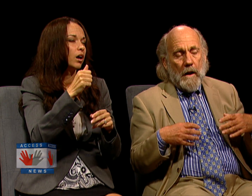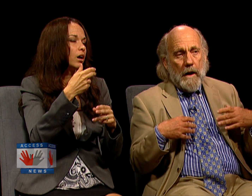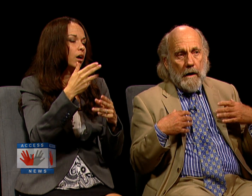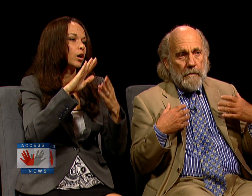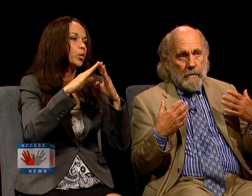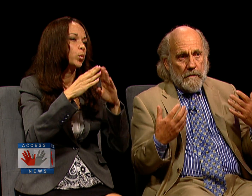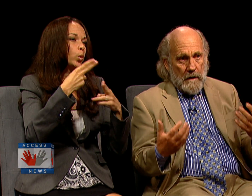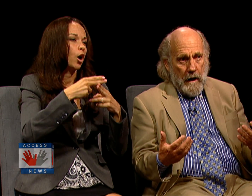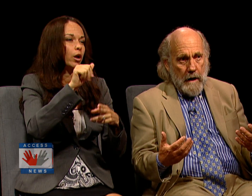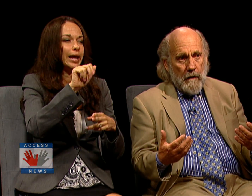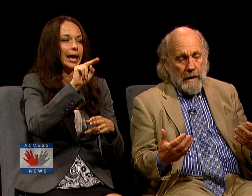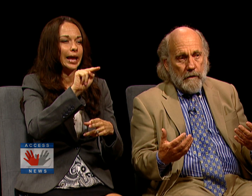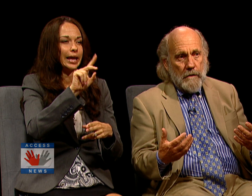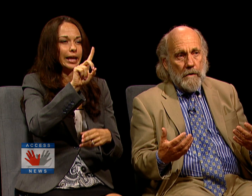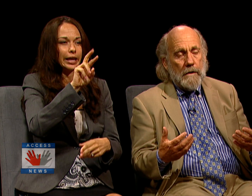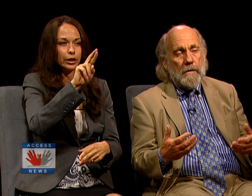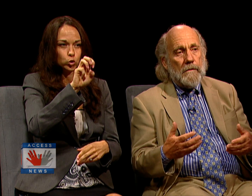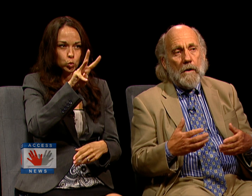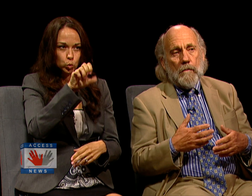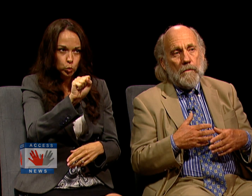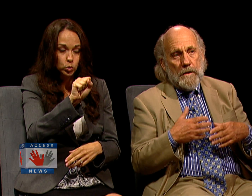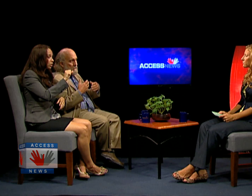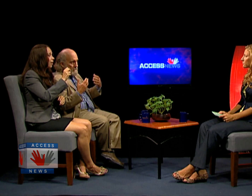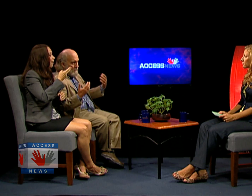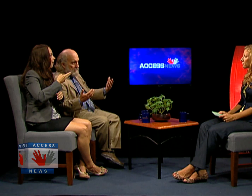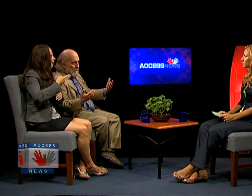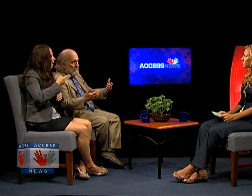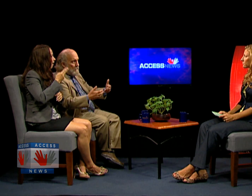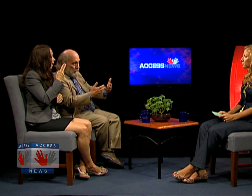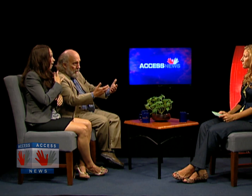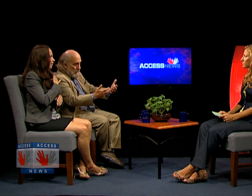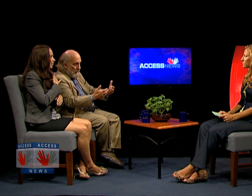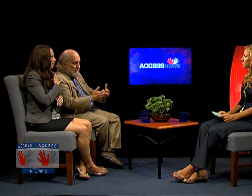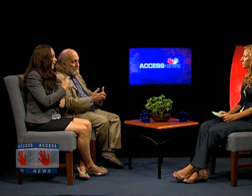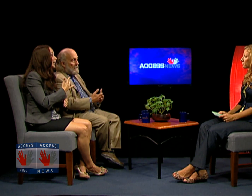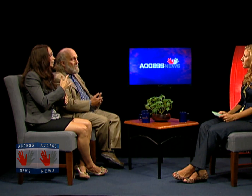AND THERE'S A HIGH LIKELIHOOD THAT THERE WOULD BE, SOMETIME DURING OUR LIFETIMES,